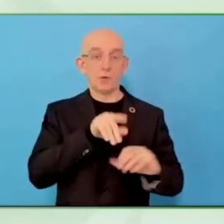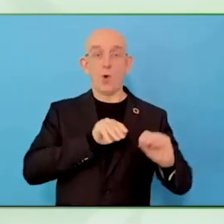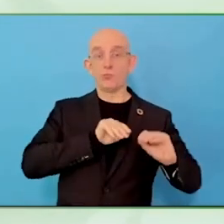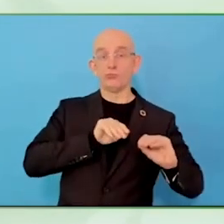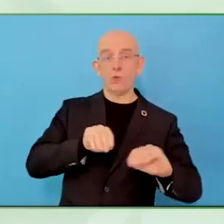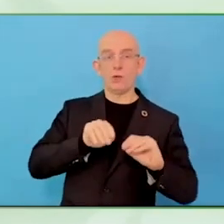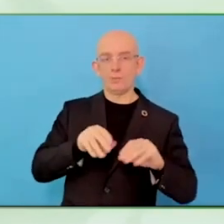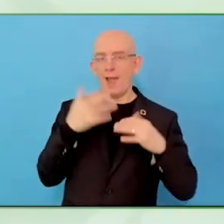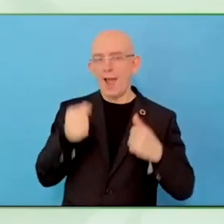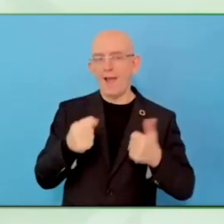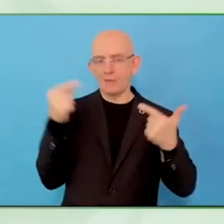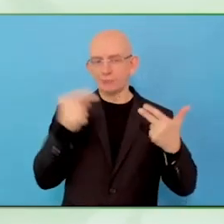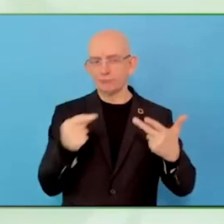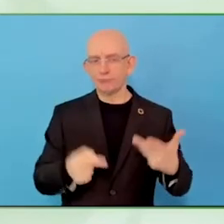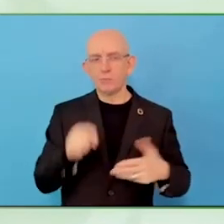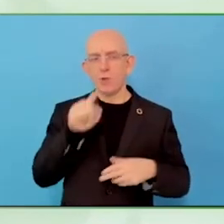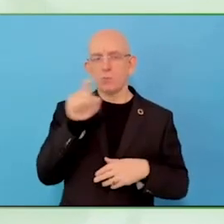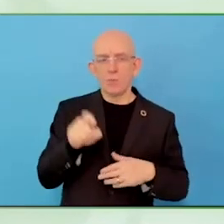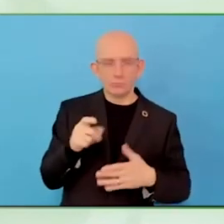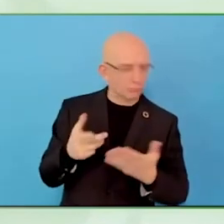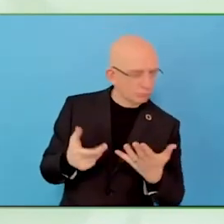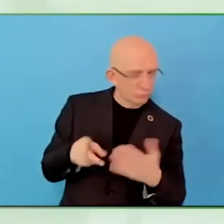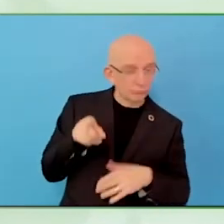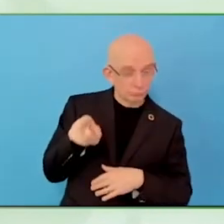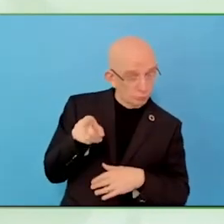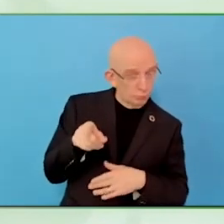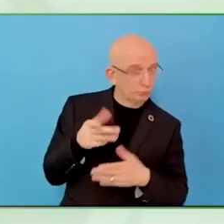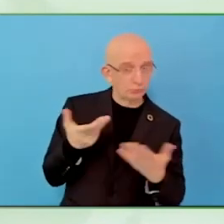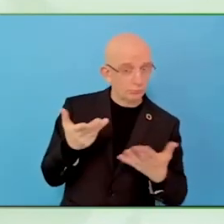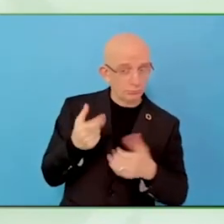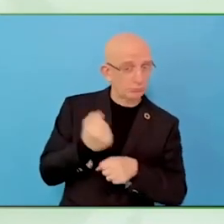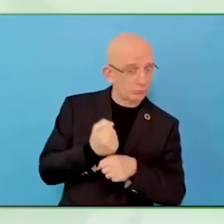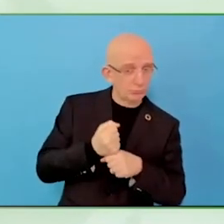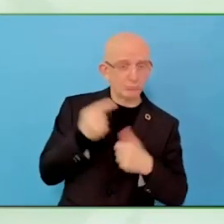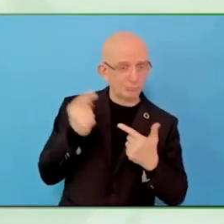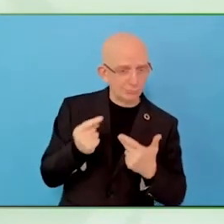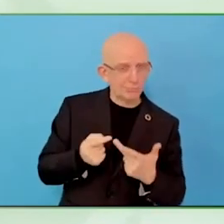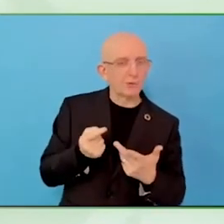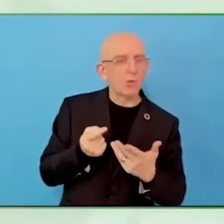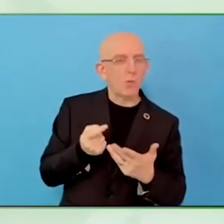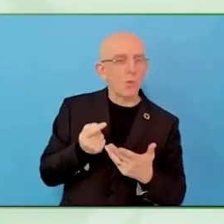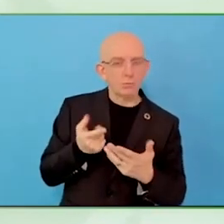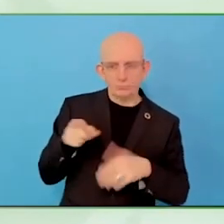We give him all kinds of resolving these problems, in the mental